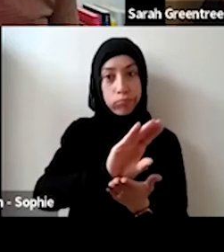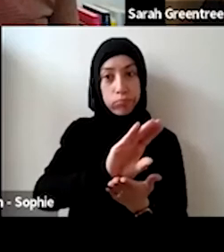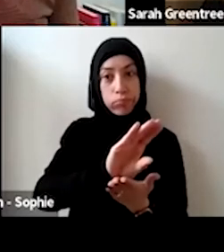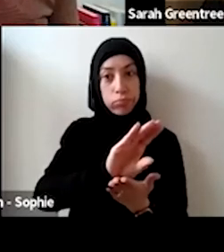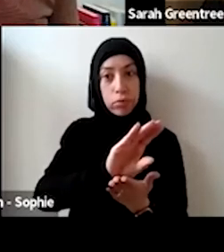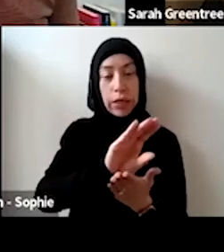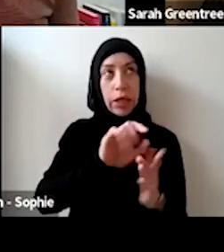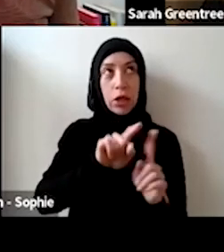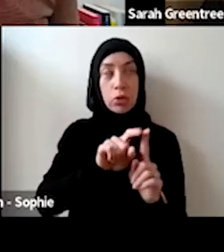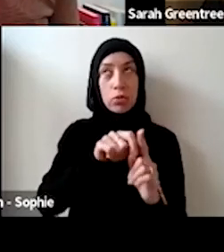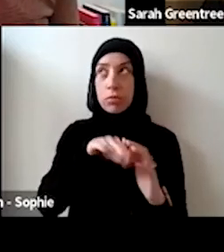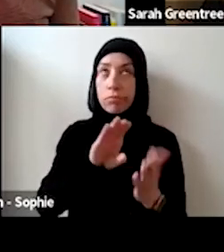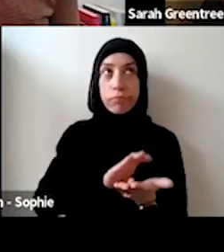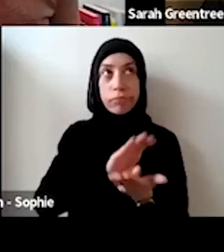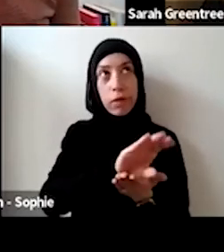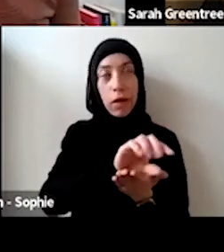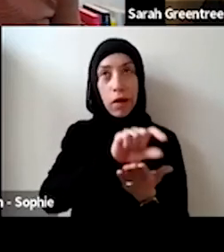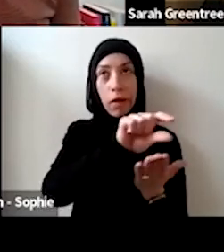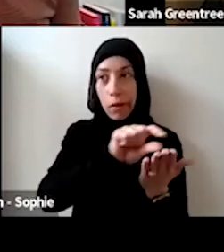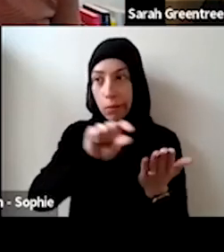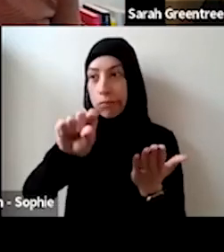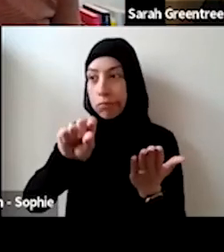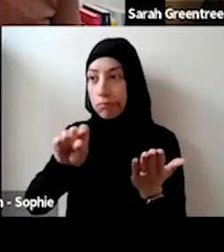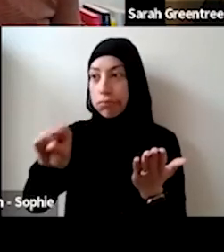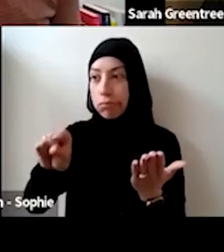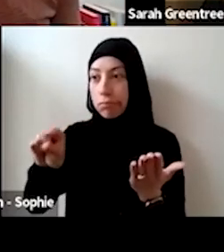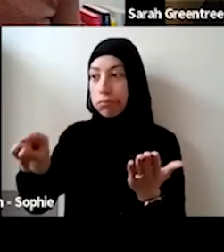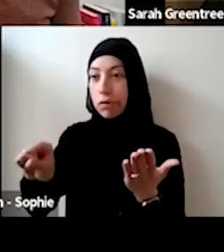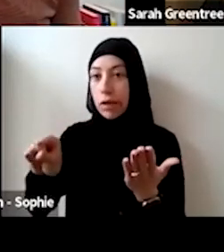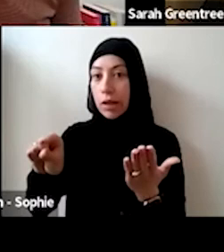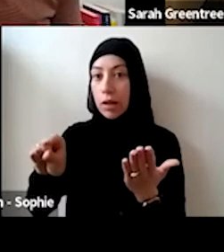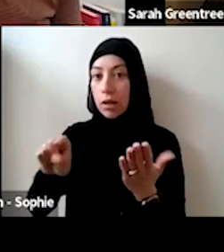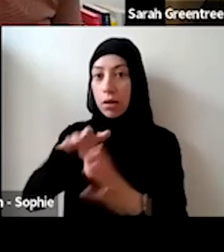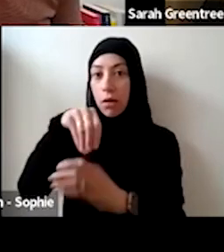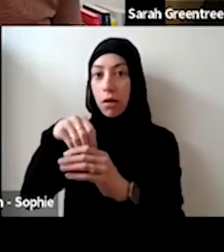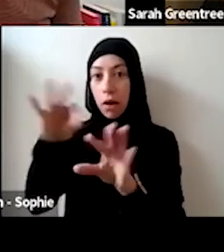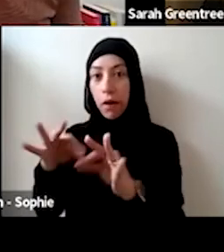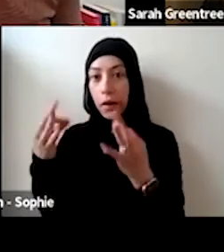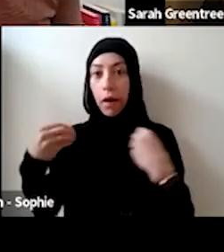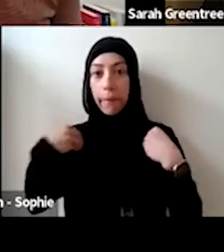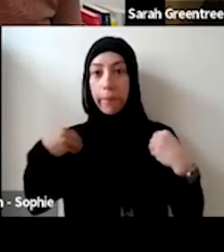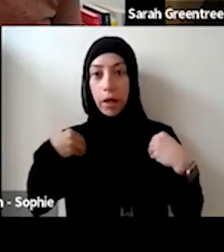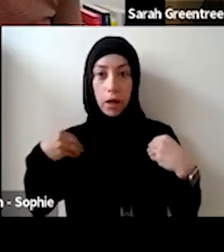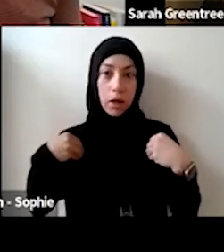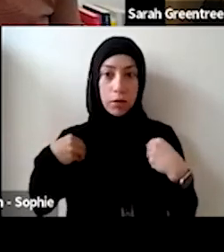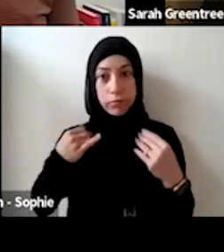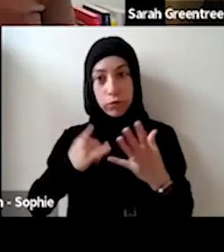I guess the the the profit of the company. going into, I guess, the profit of the company, if that makes sense.